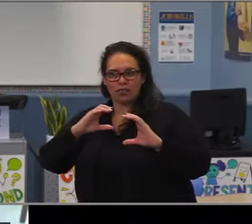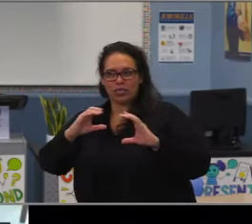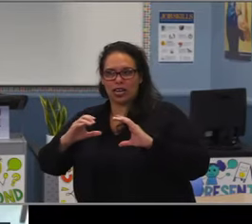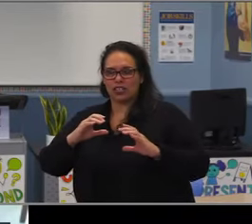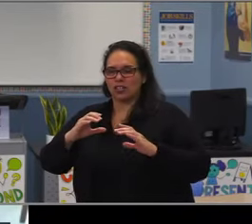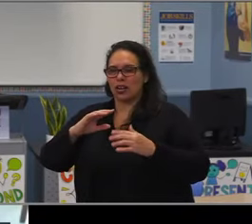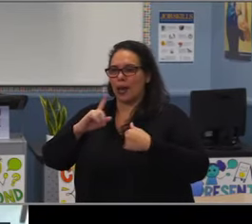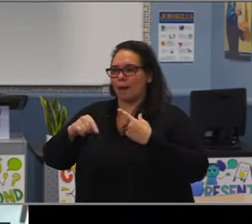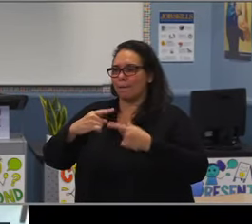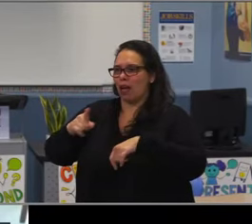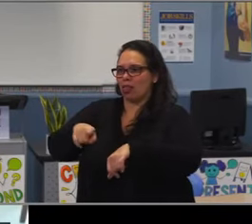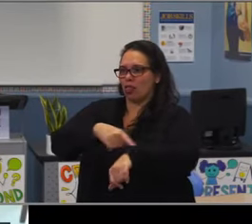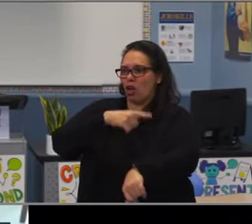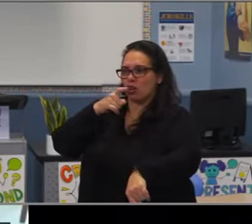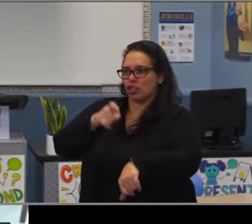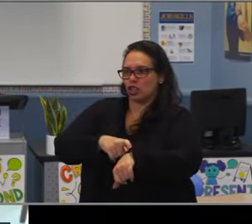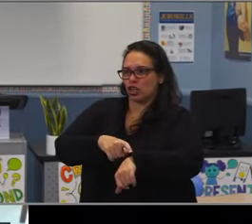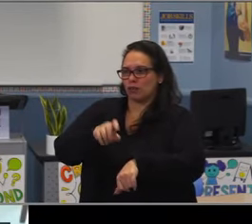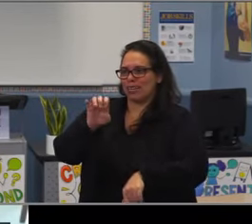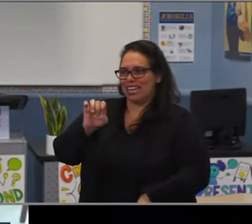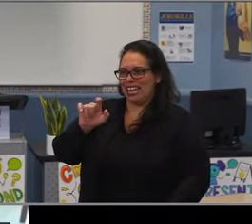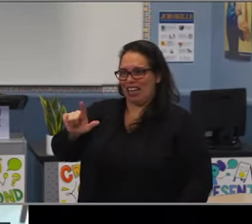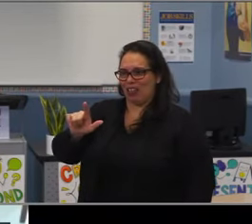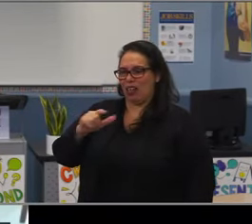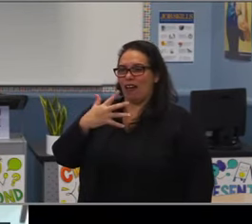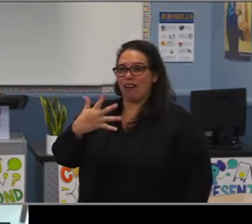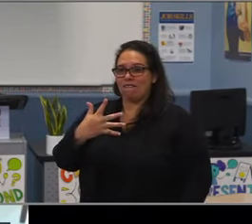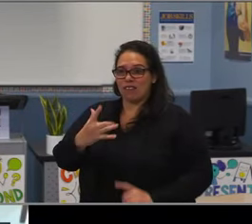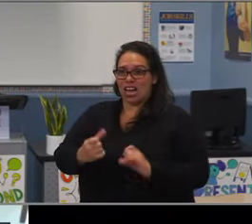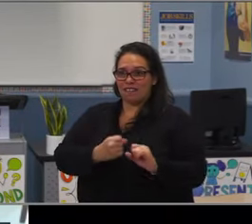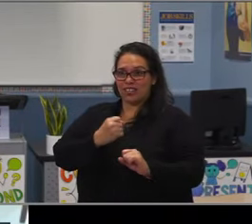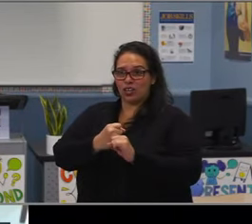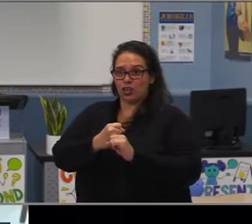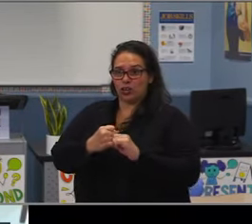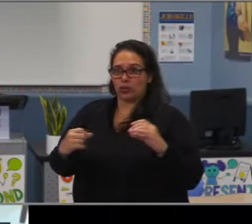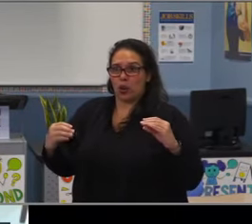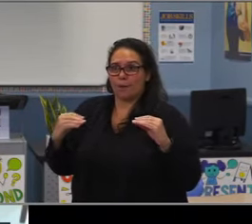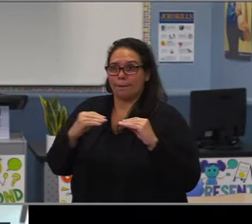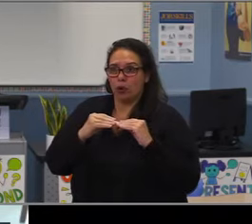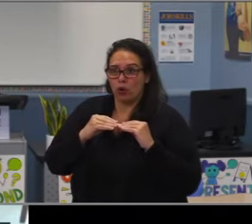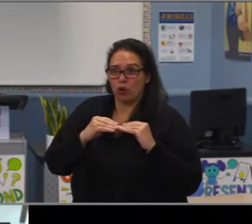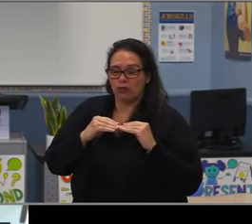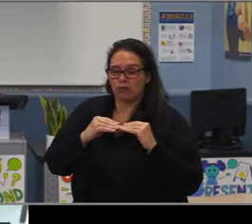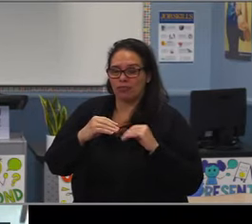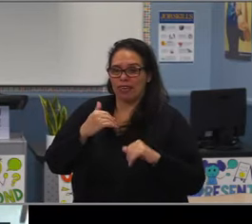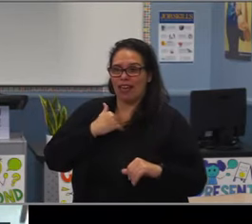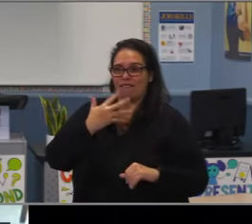I'll invite anyone that wants to speak to this. Given that our students under a 2.0,